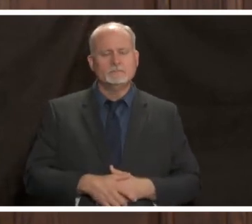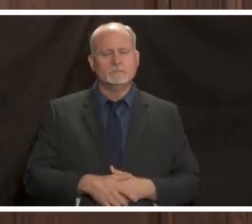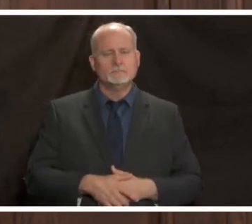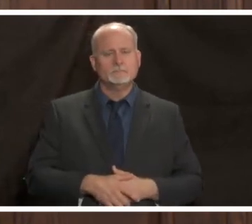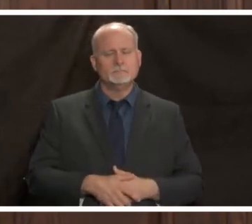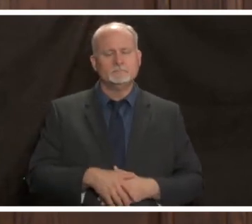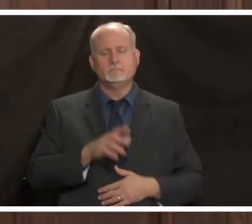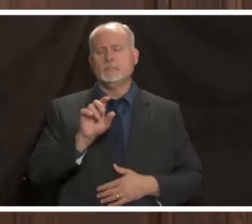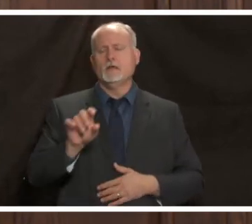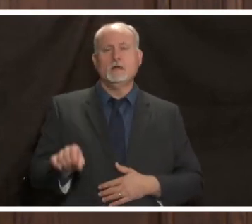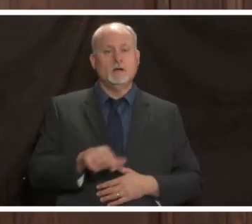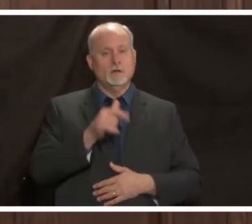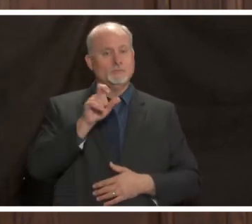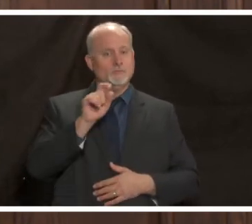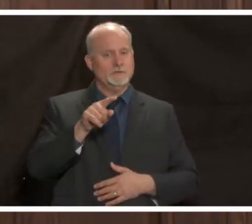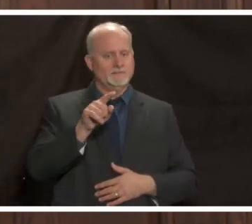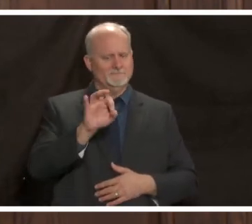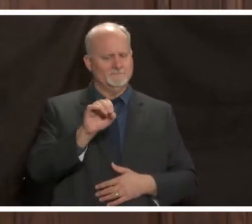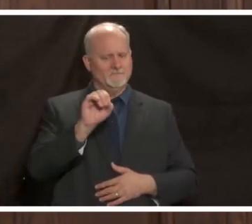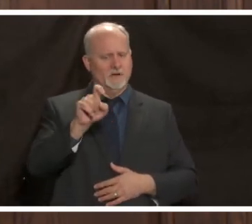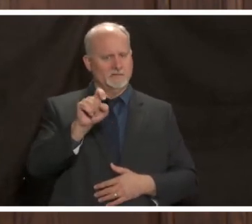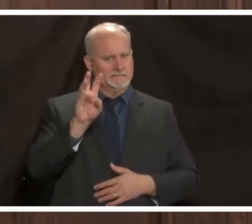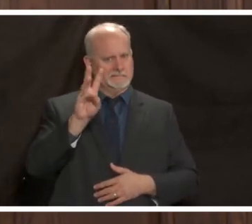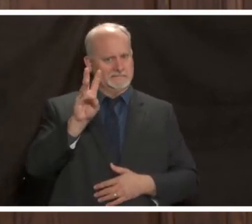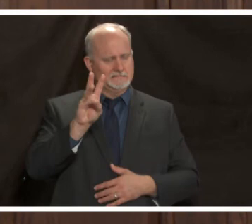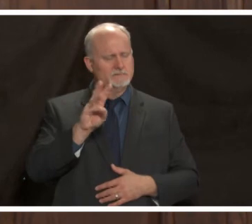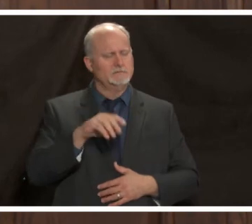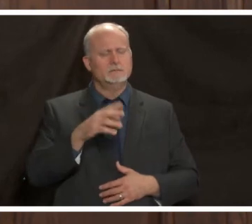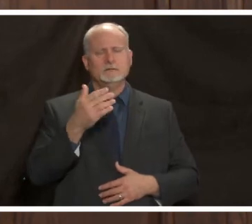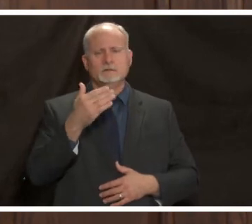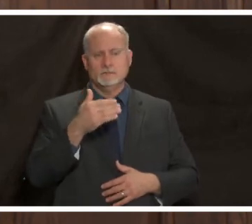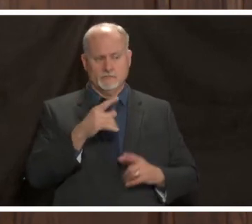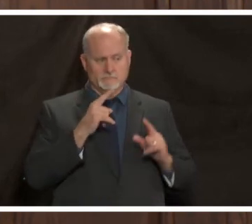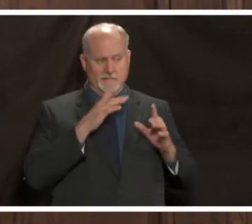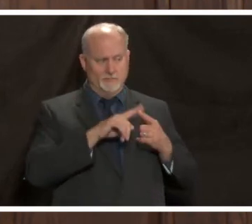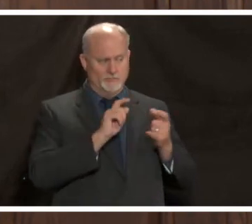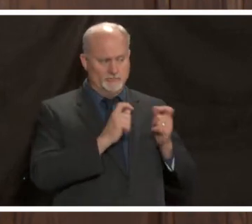another question from fox 6 in the chat is do you expect to change your guidance for schools